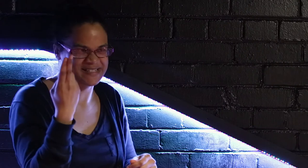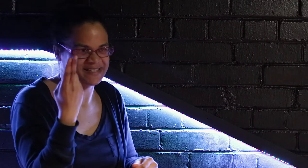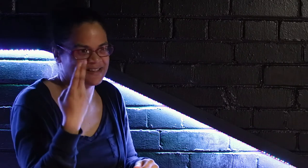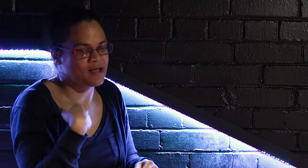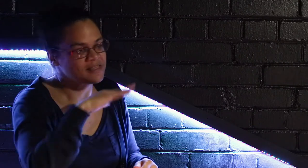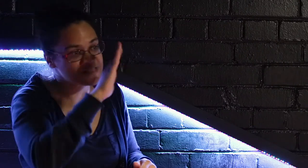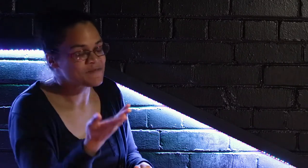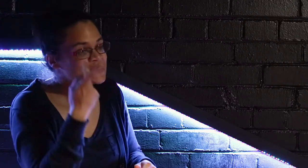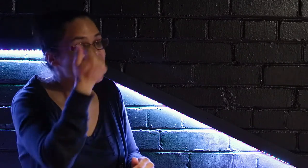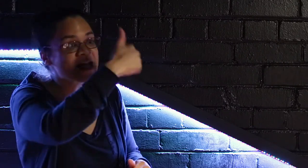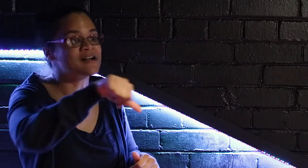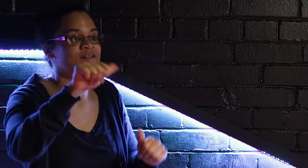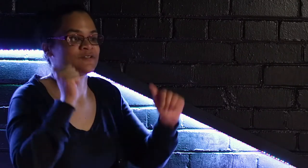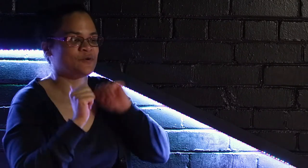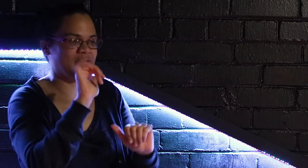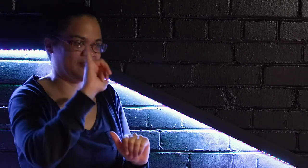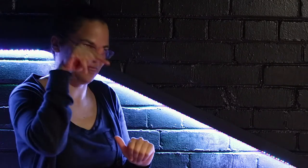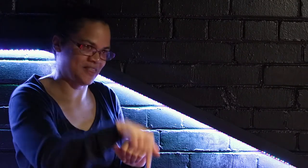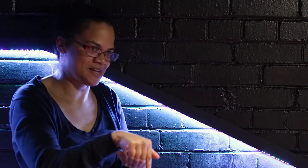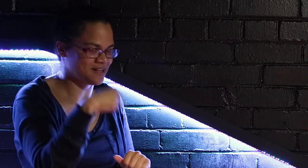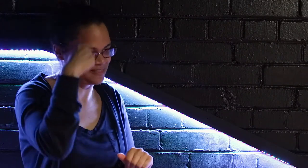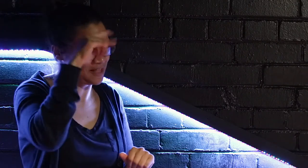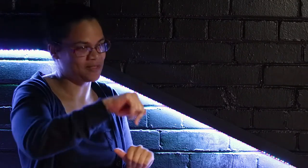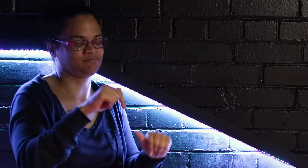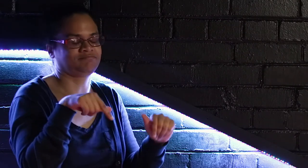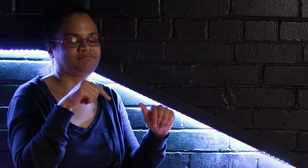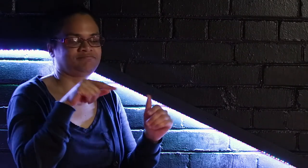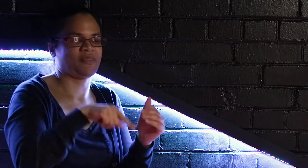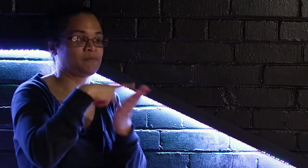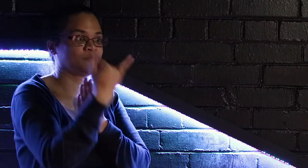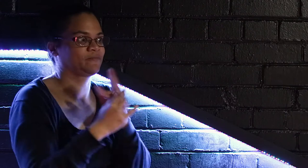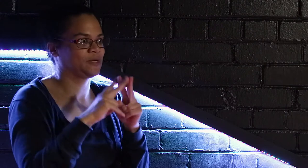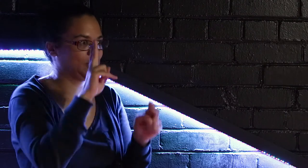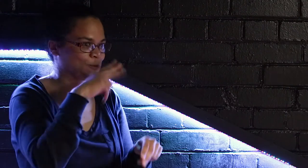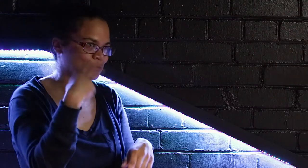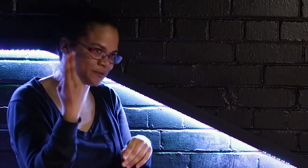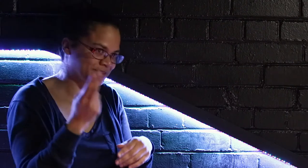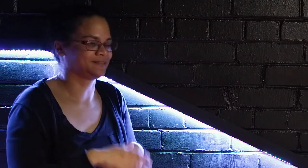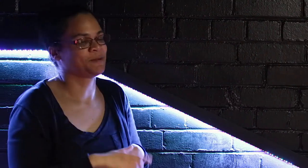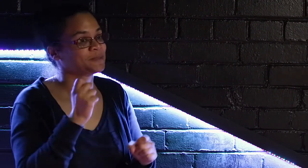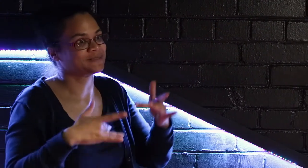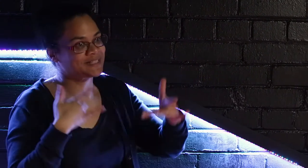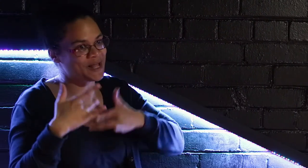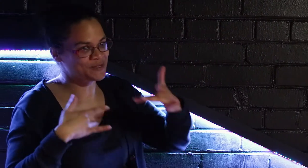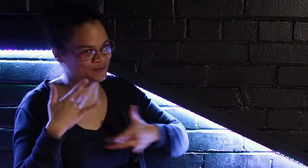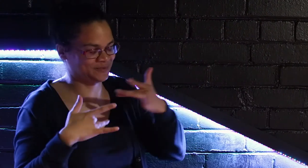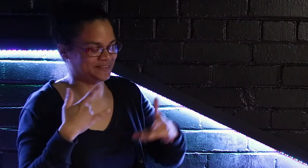So we thought it would be unique to have a Black perspective from a hearing and a Deaf perspective. We didn't think that there was anything out there and so we thought that this would be a very unique project.